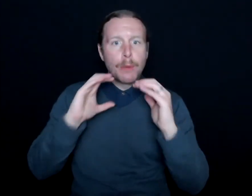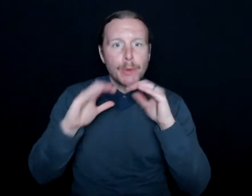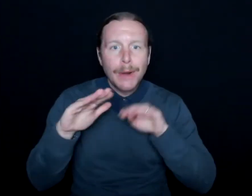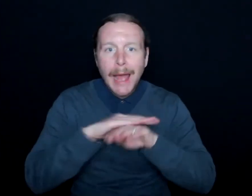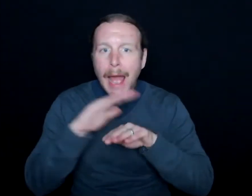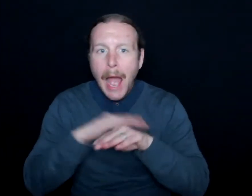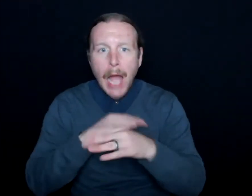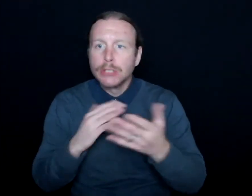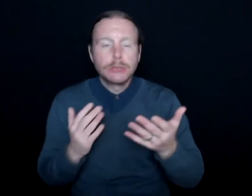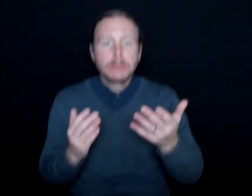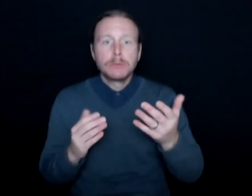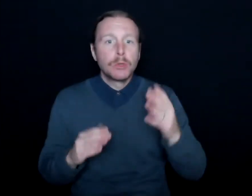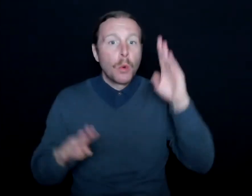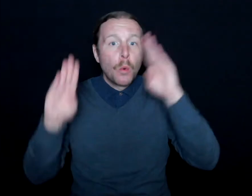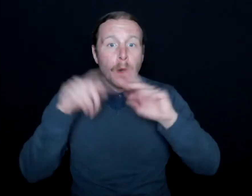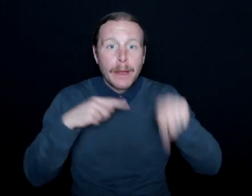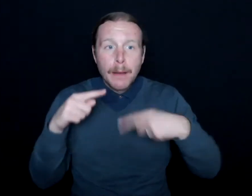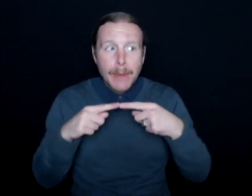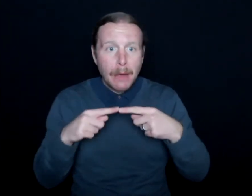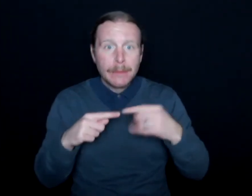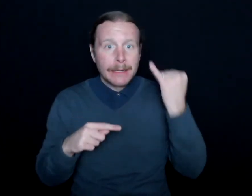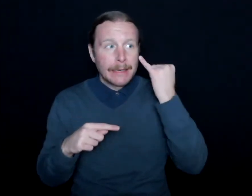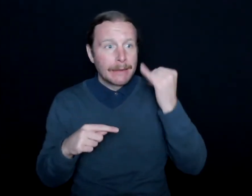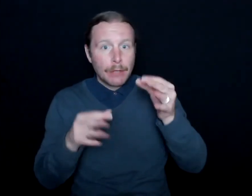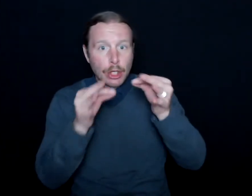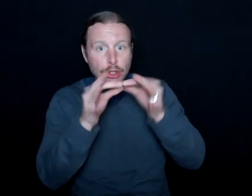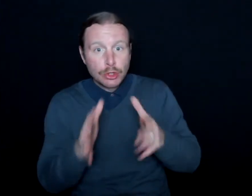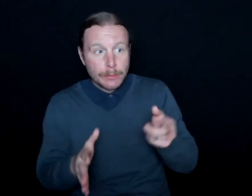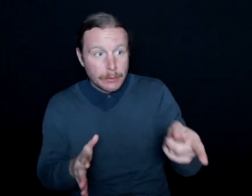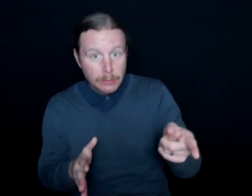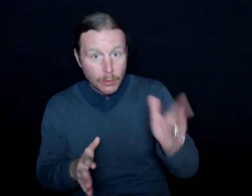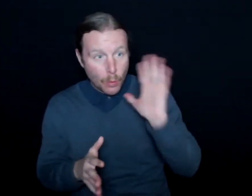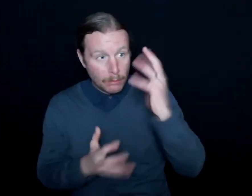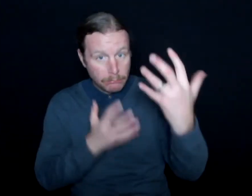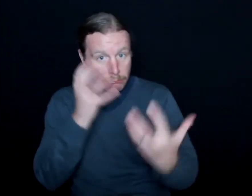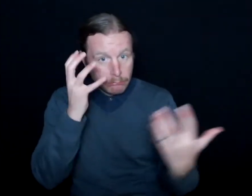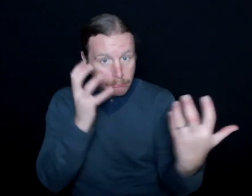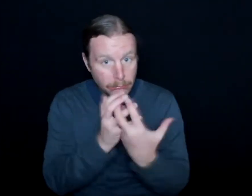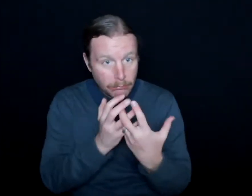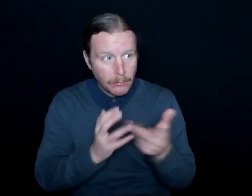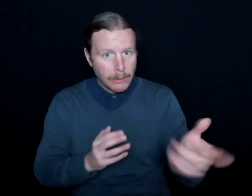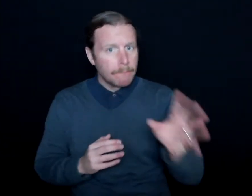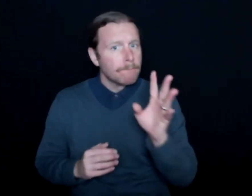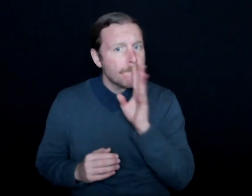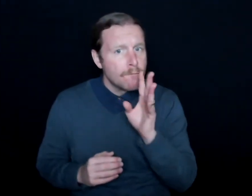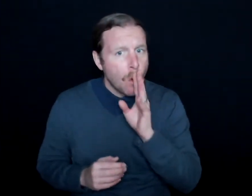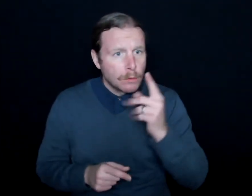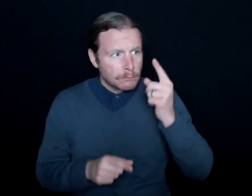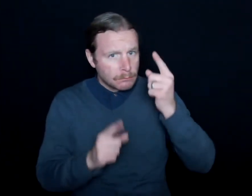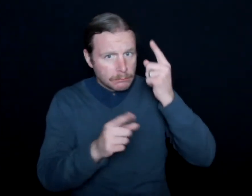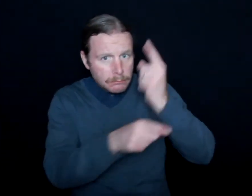I don't have to worry about-- if there's a sign language interpreter here, are they going to voice the same things that I'm signing?